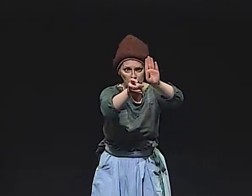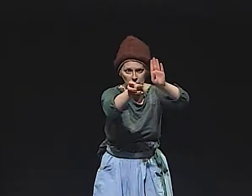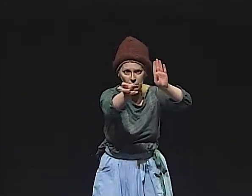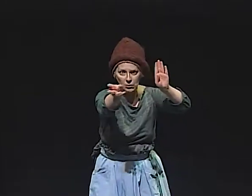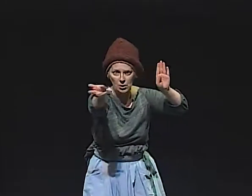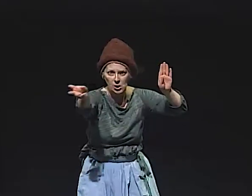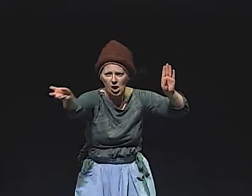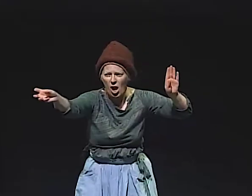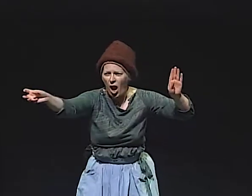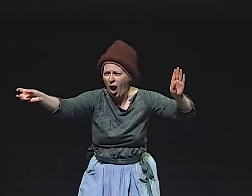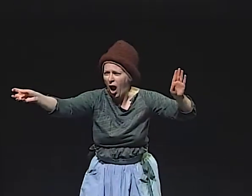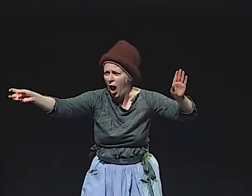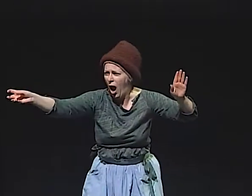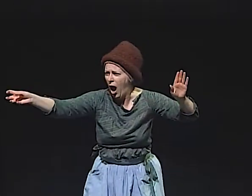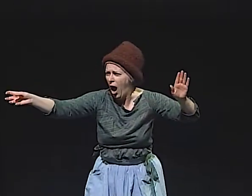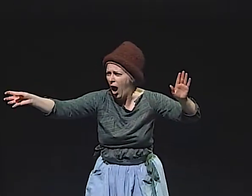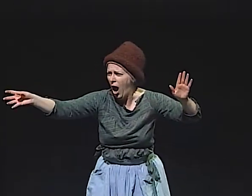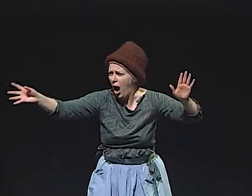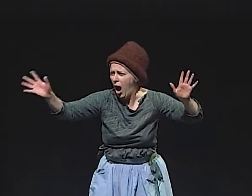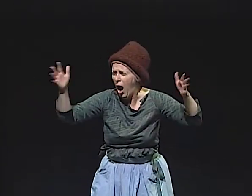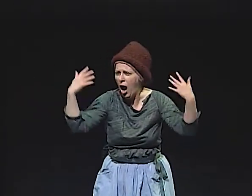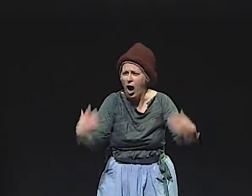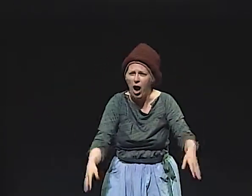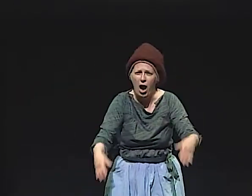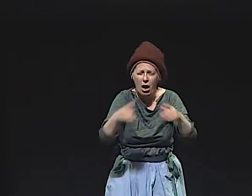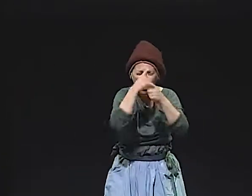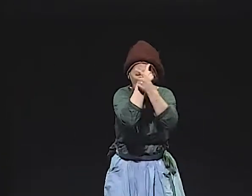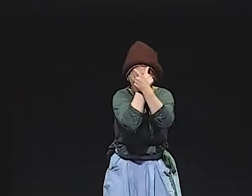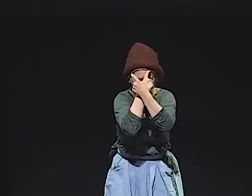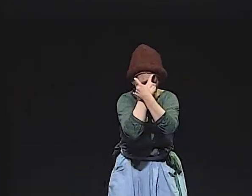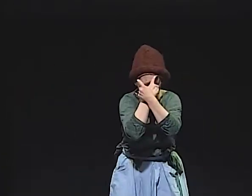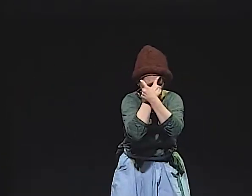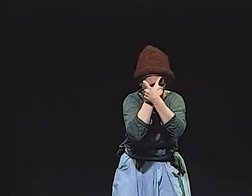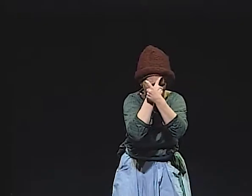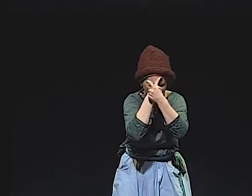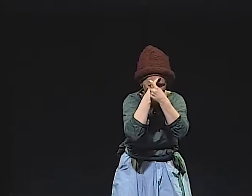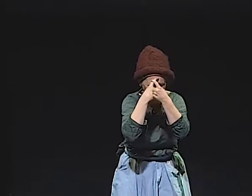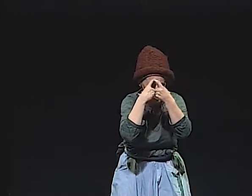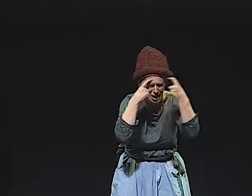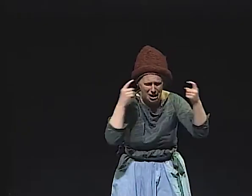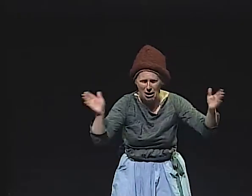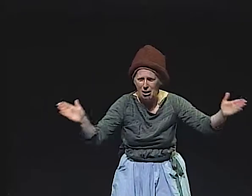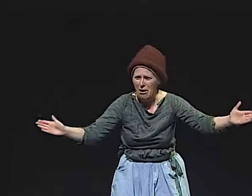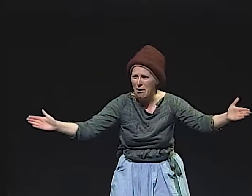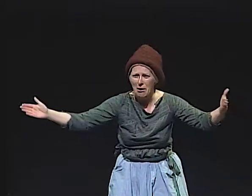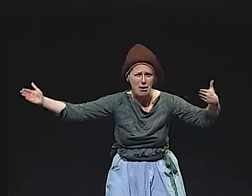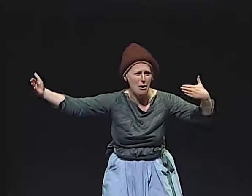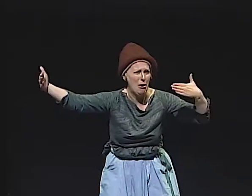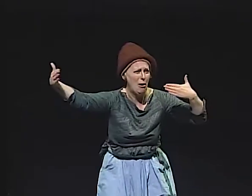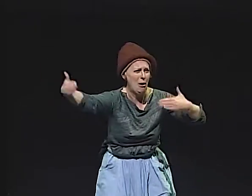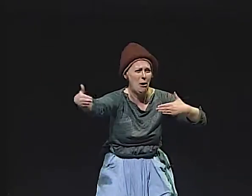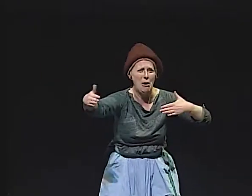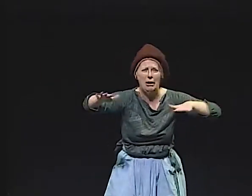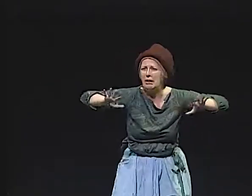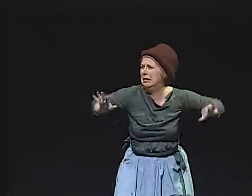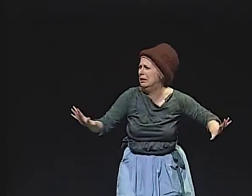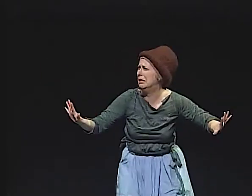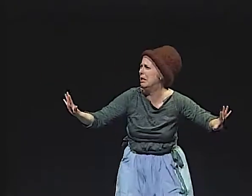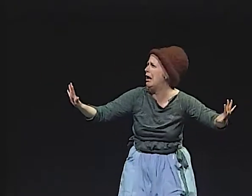AND OPENED THE DOOR TO THE BEDROOM TO A SIGHT I WILL NEVER FORGET AS LONG AS I LIVE.